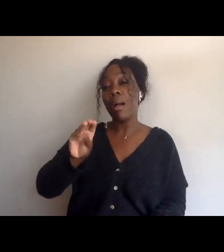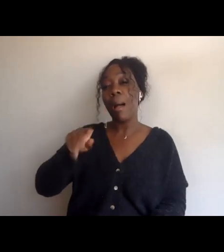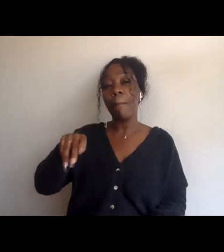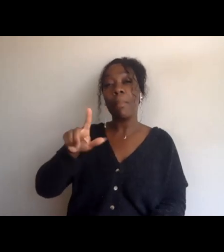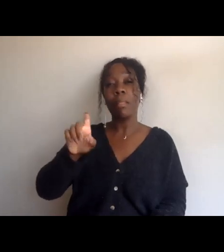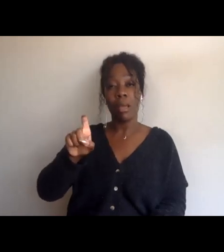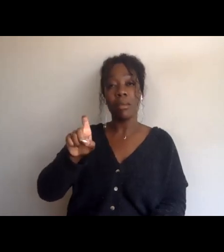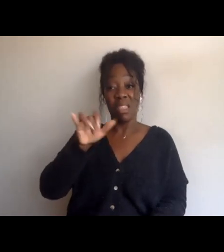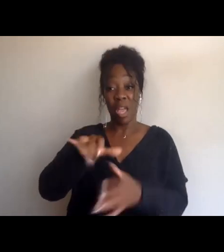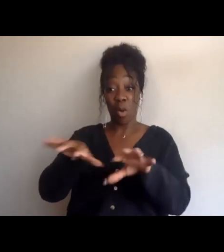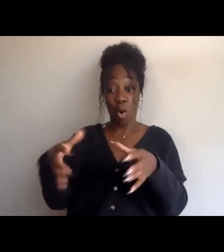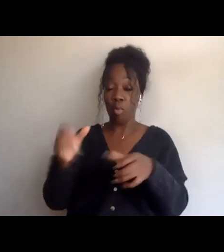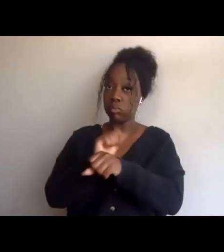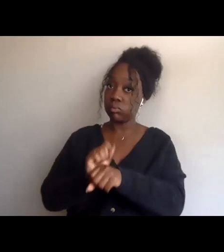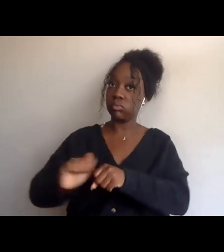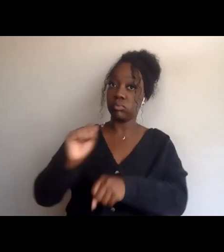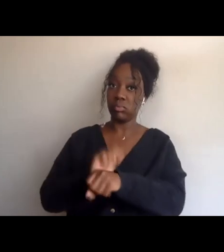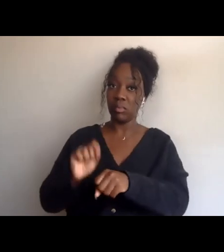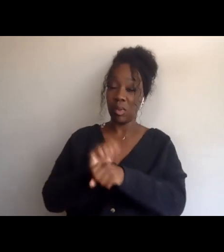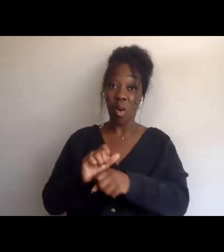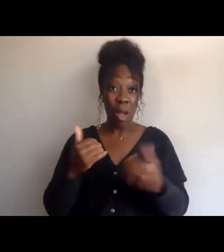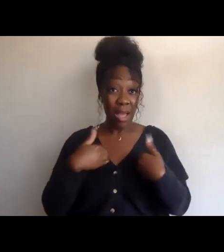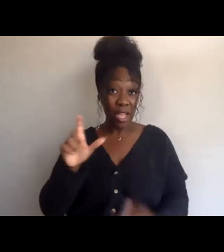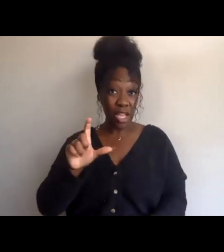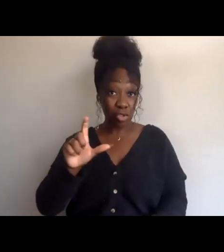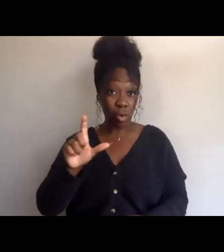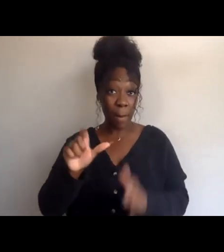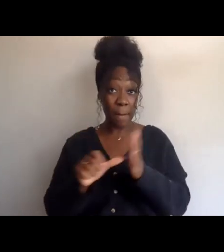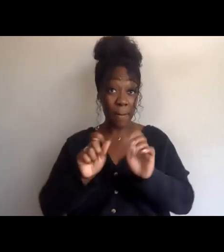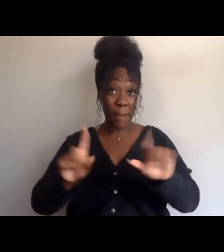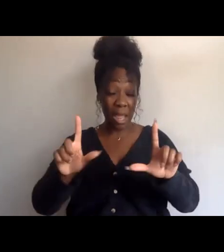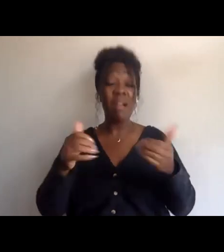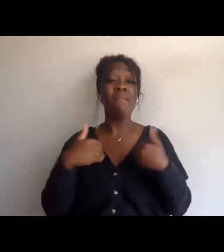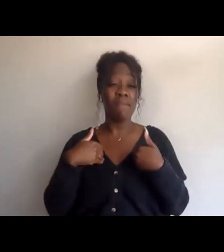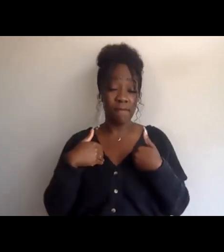[Melina] You can put them in the chat. Okay, I have handles that I can give right now.